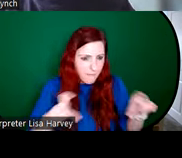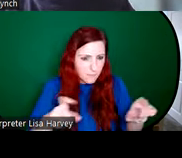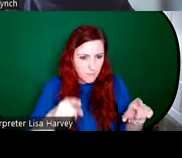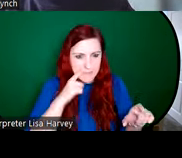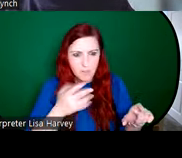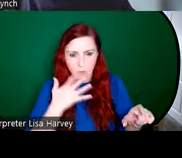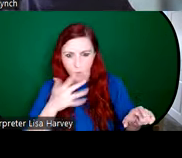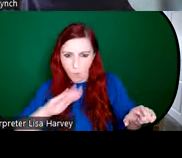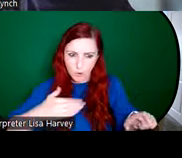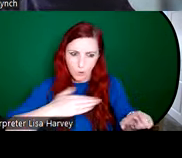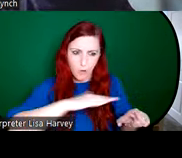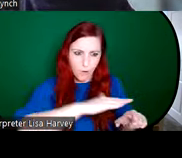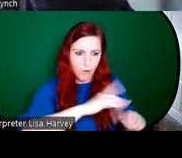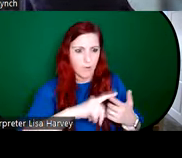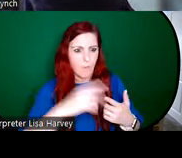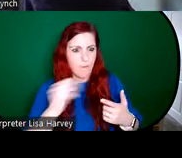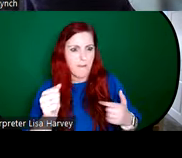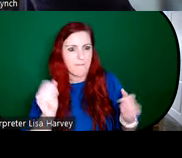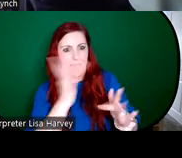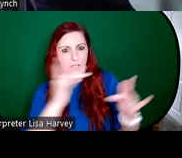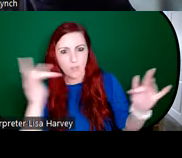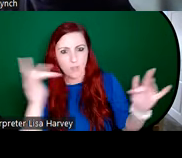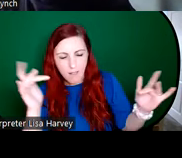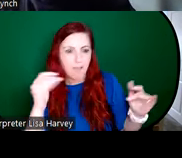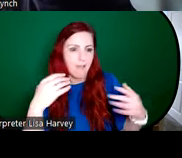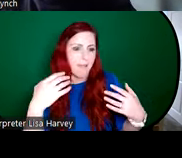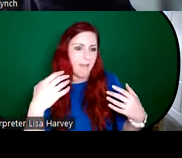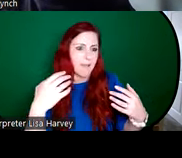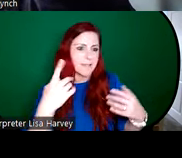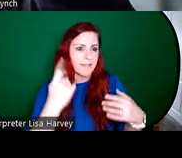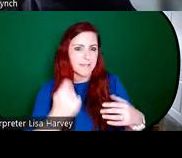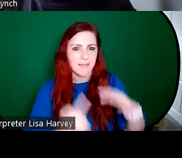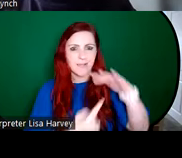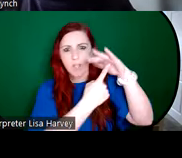the angel sitting in a pine tree at the top, and then these different groups of